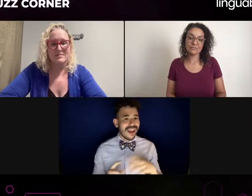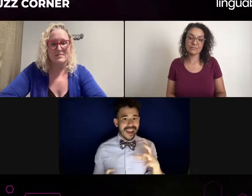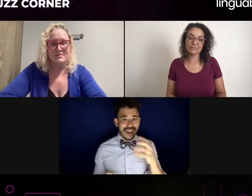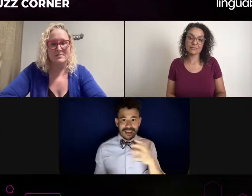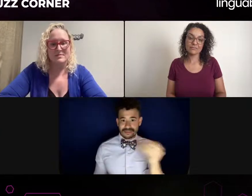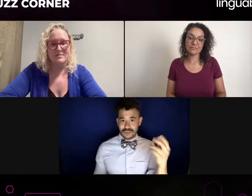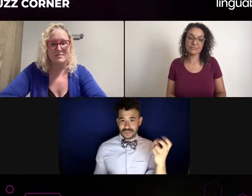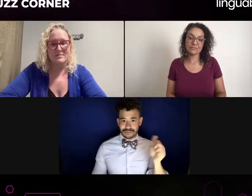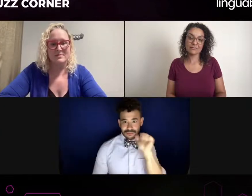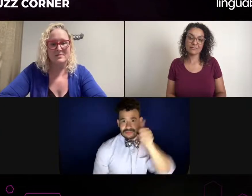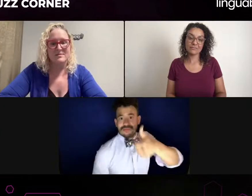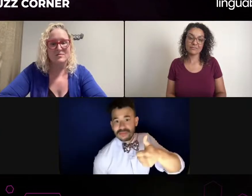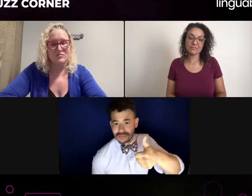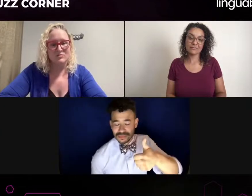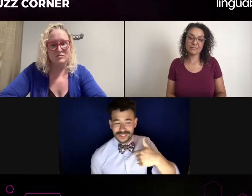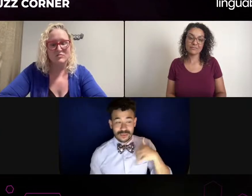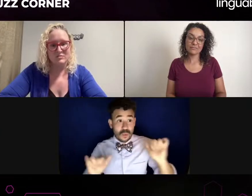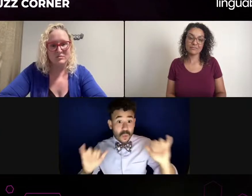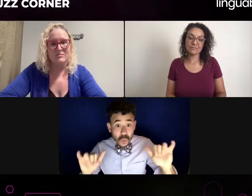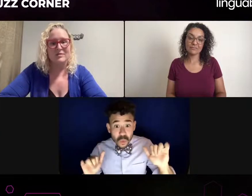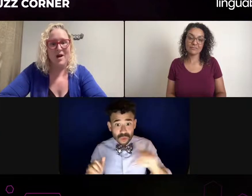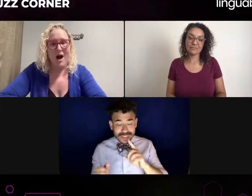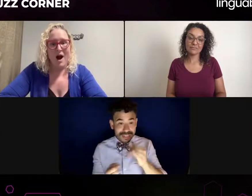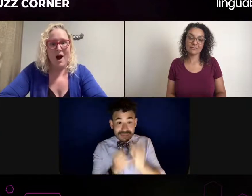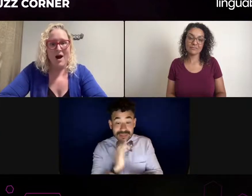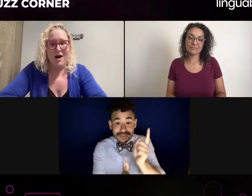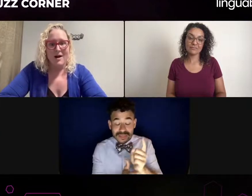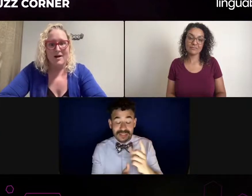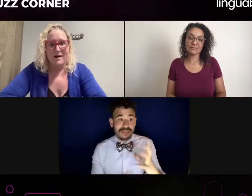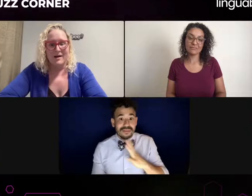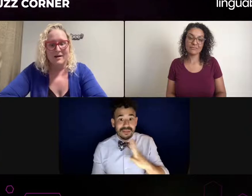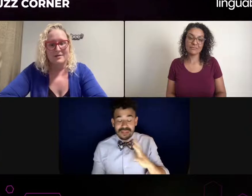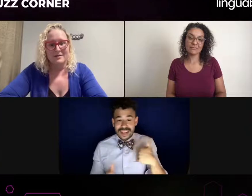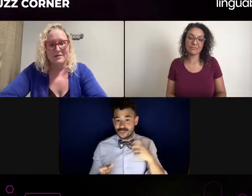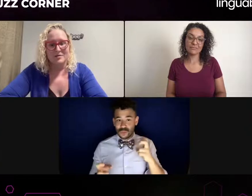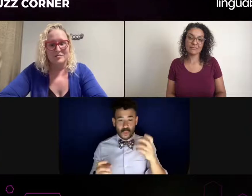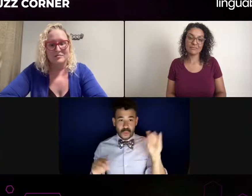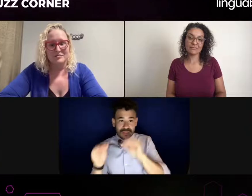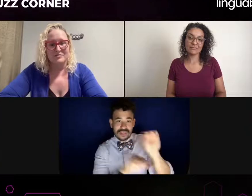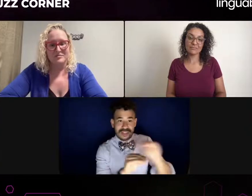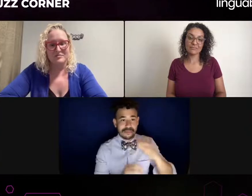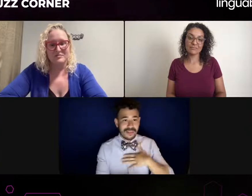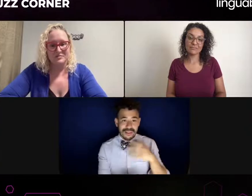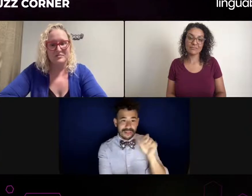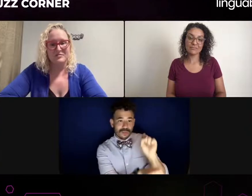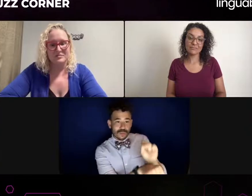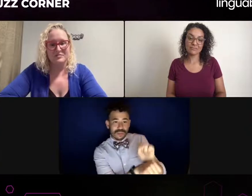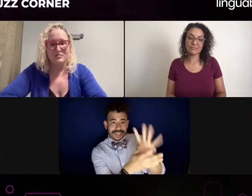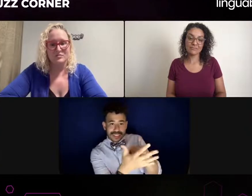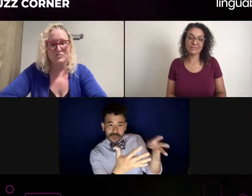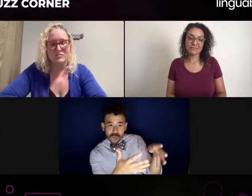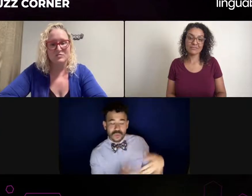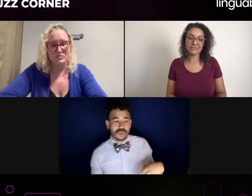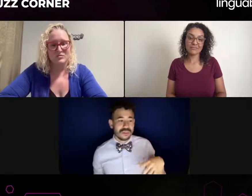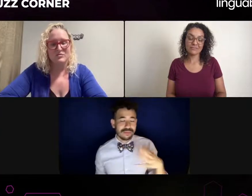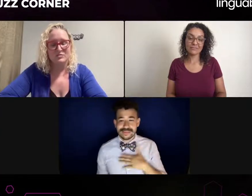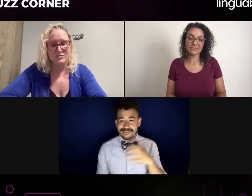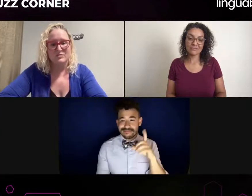it's pretty often the interpreters will get a blast right. And sometimes that blast